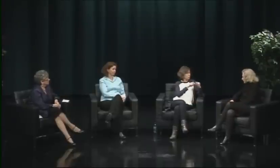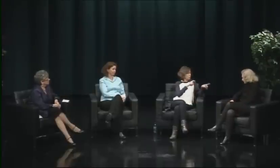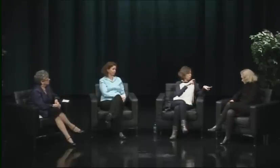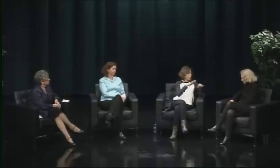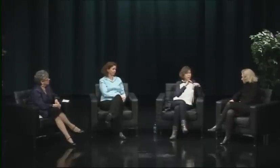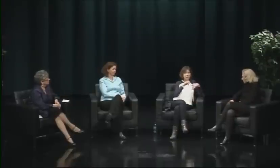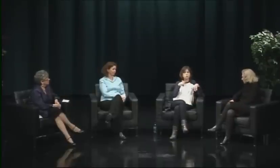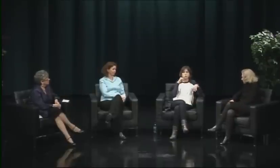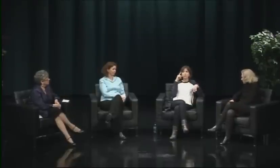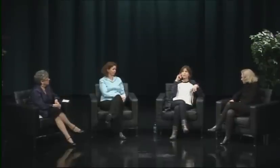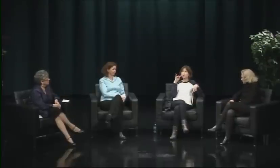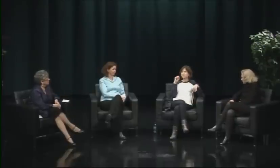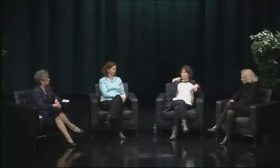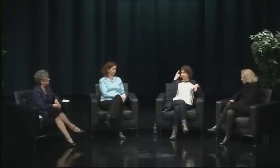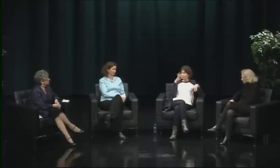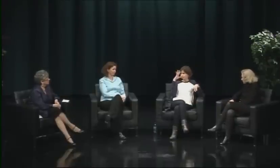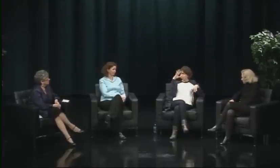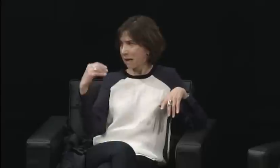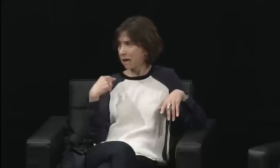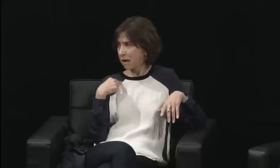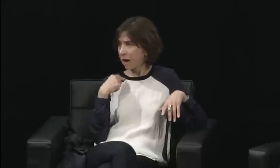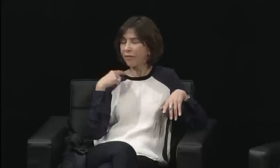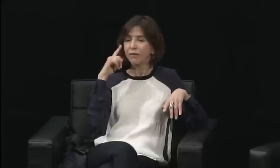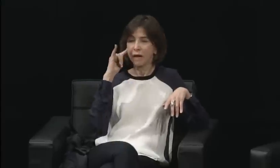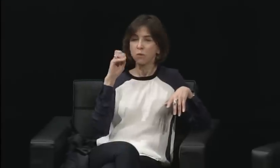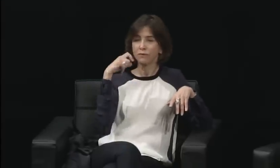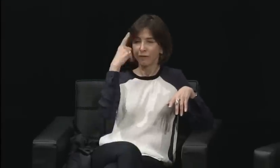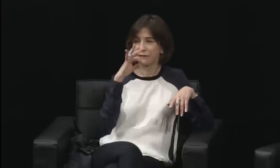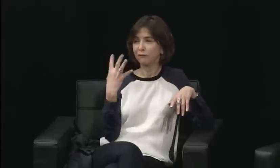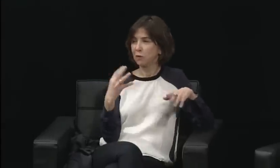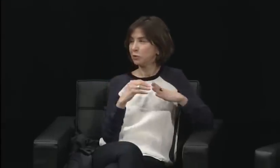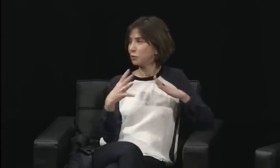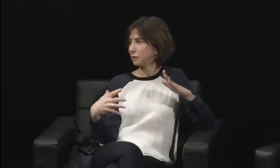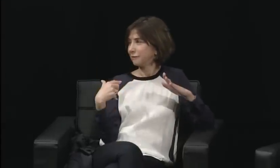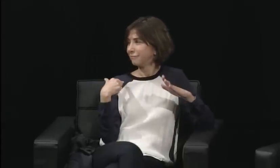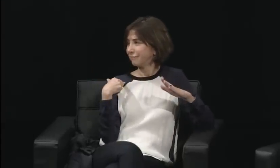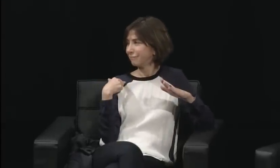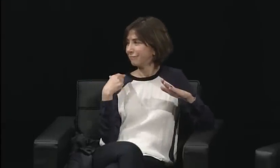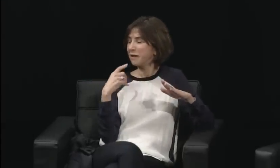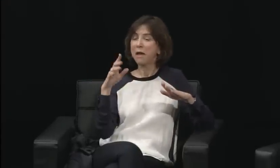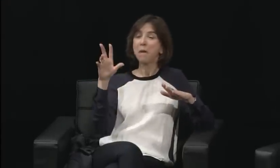the face was a white deaf man, the white deaf male protest,